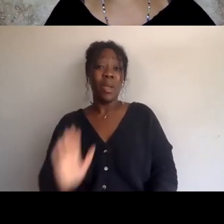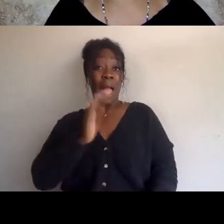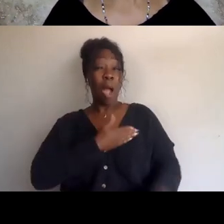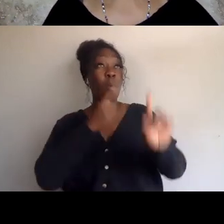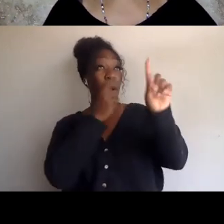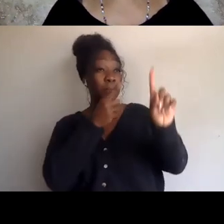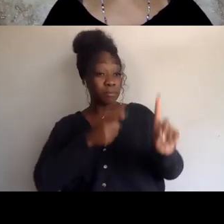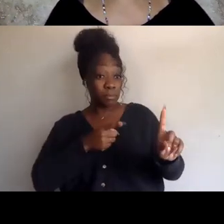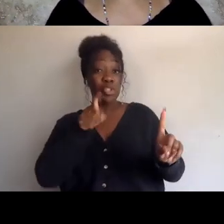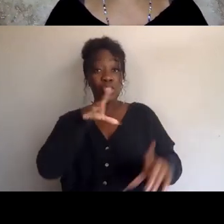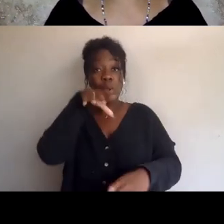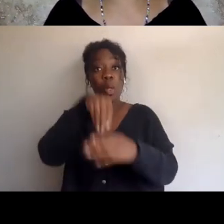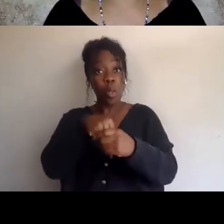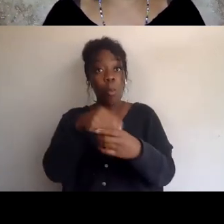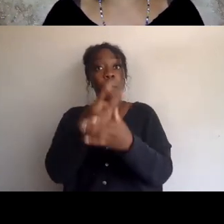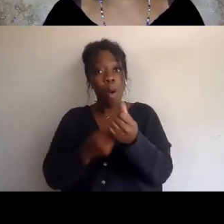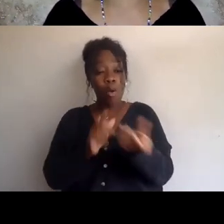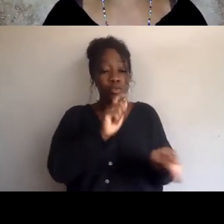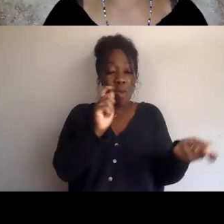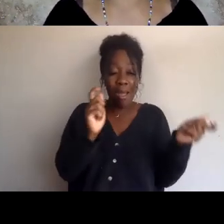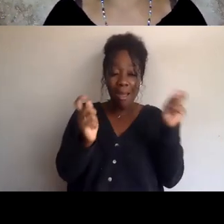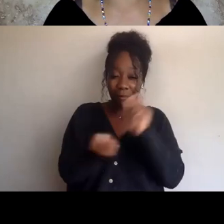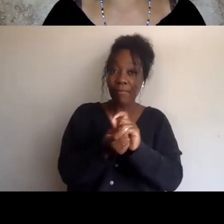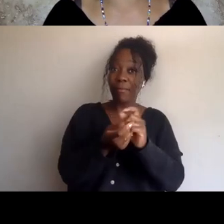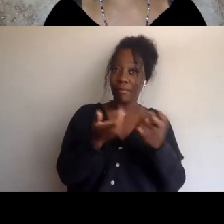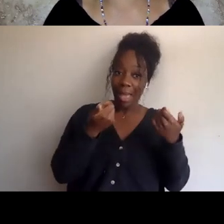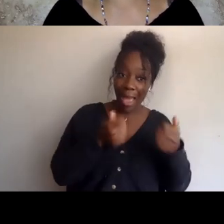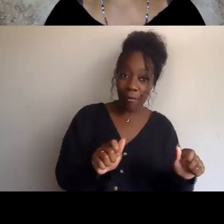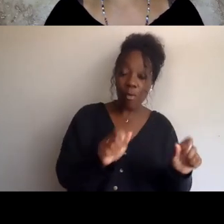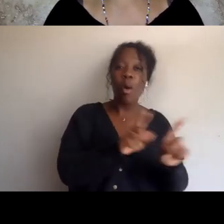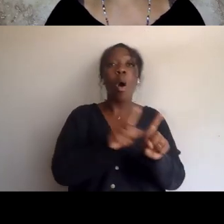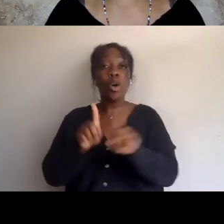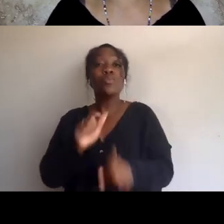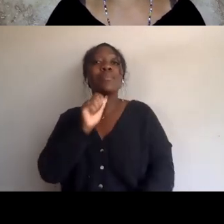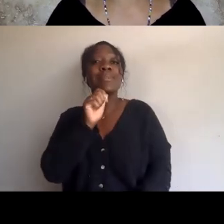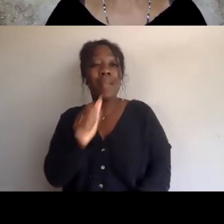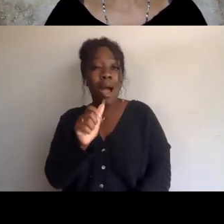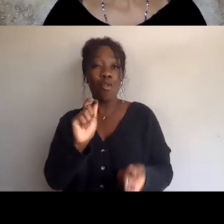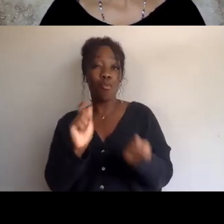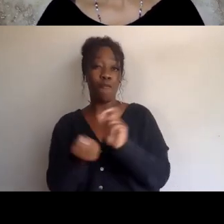as well as what we call non reformist reforms, non reformist reforms.